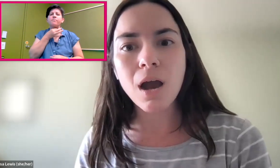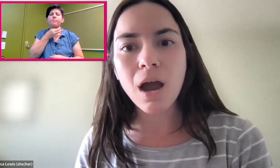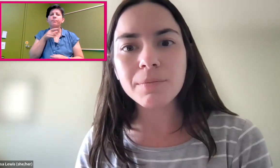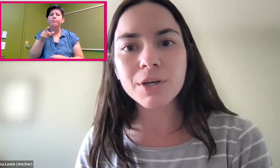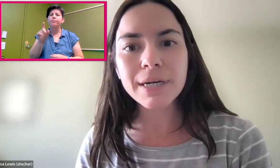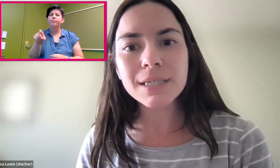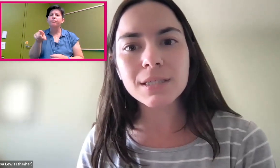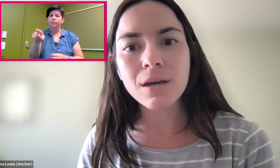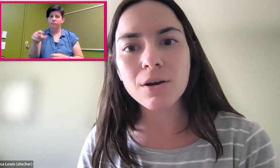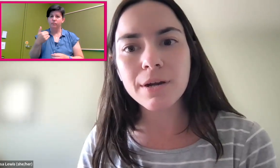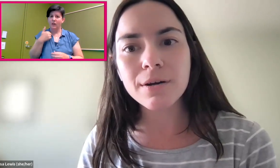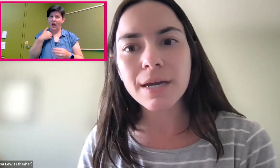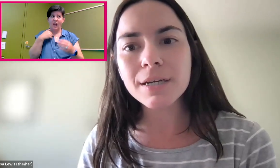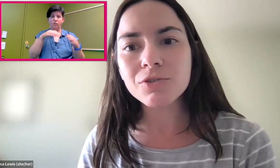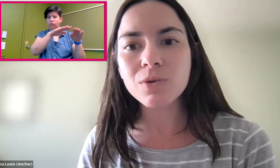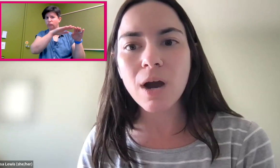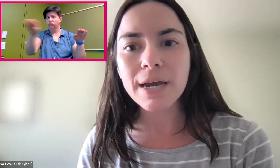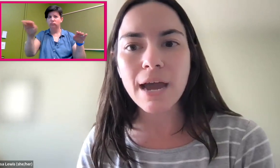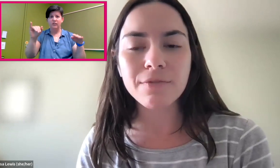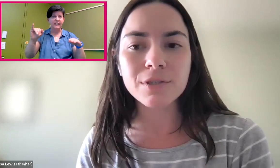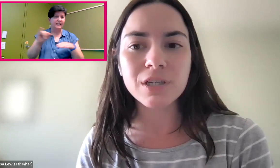I'm curious, are there industry-wide efforts